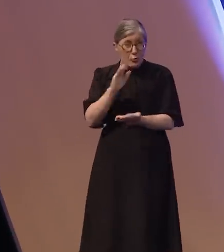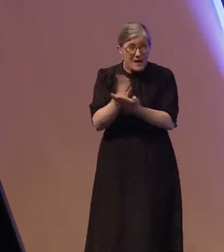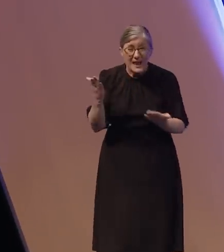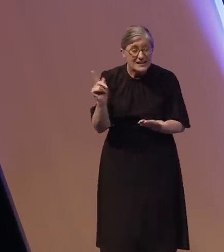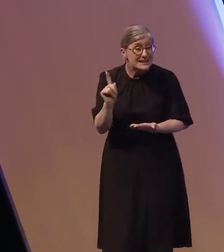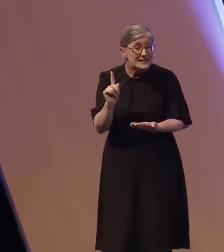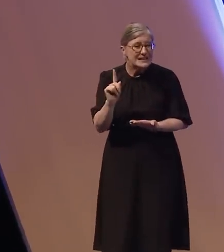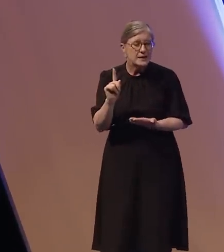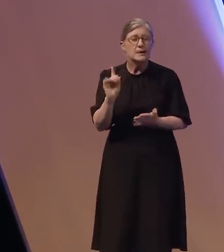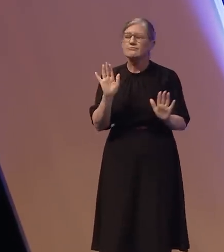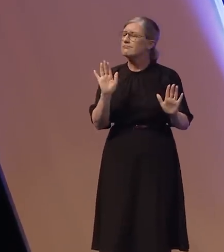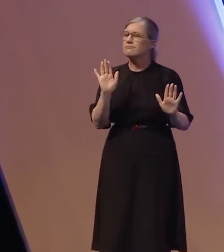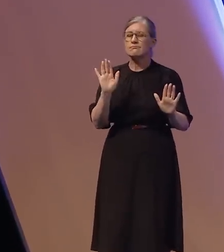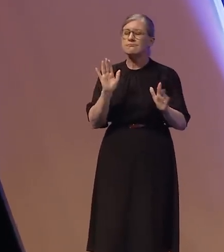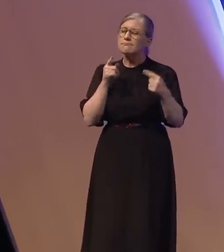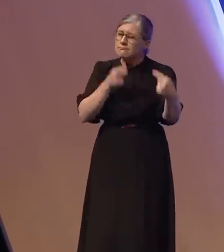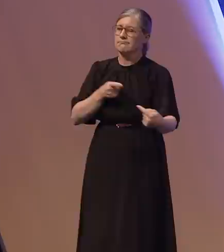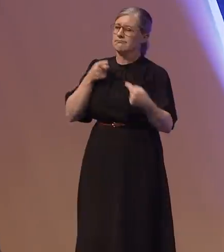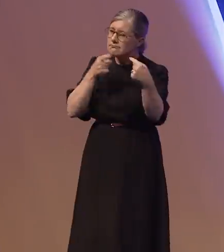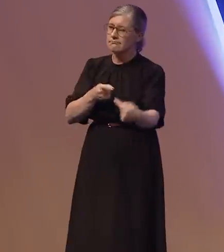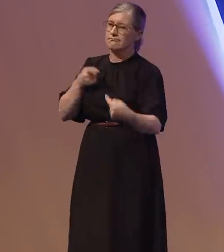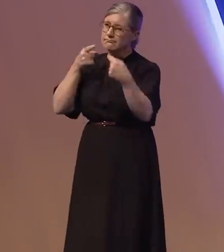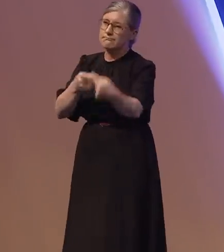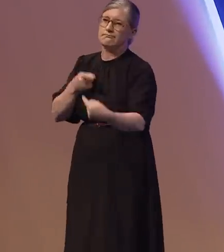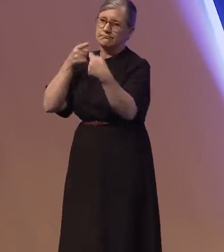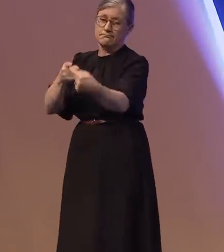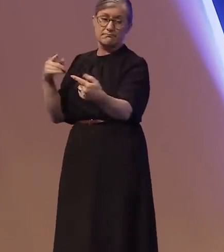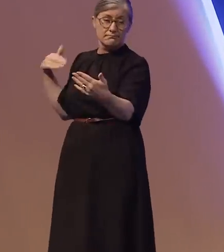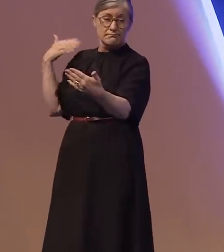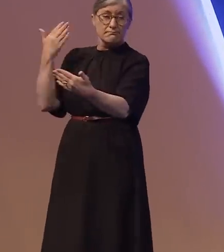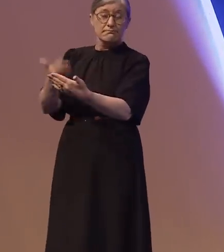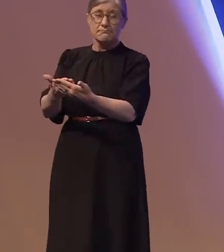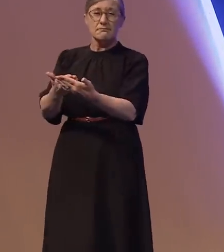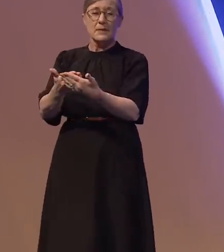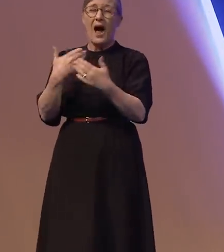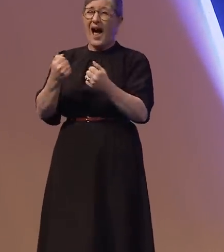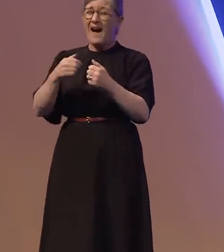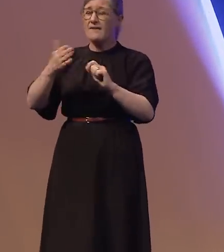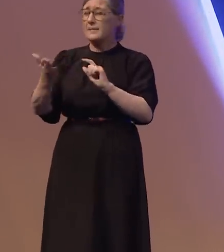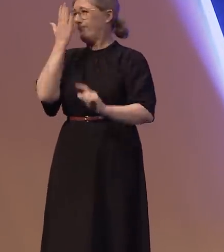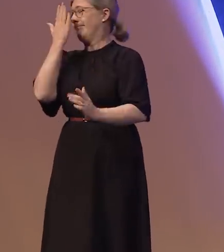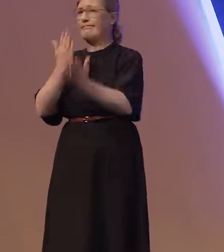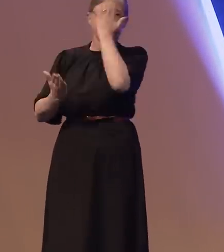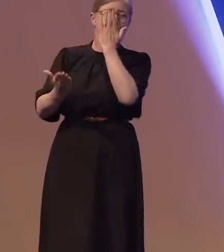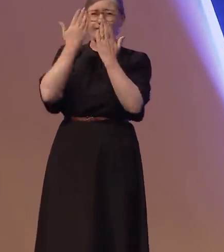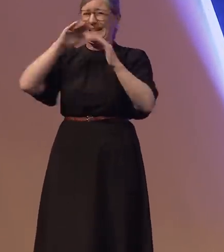is it's been a constant battle. I have to break through countless barriers to get to where I am